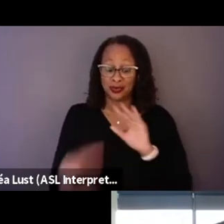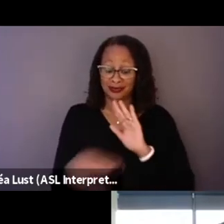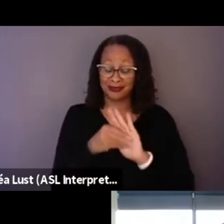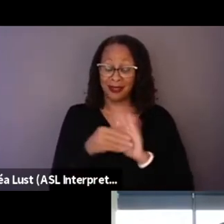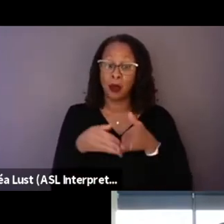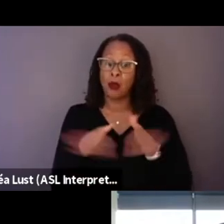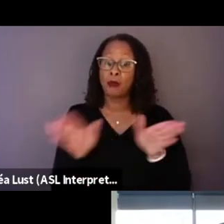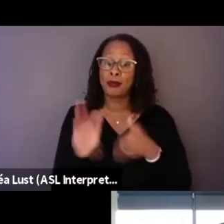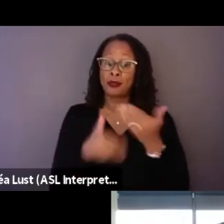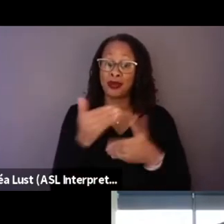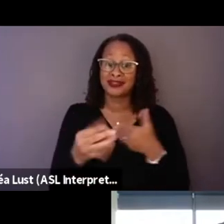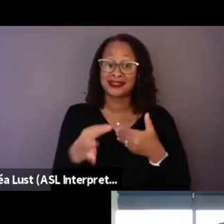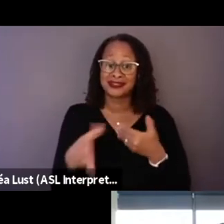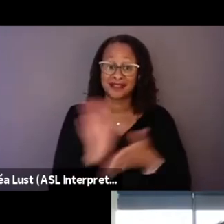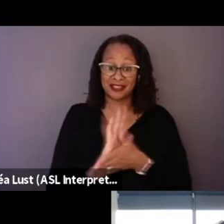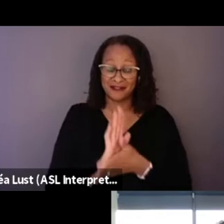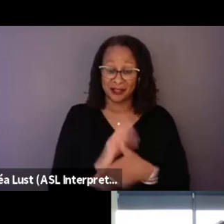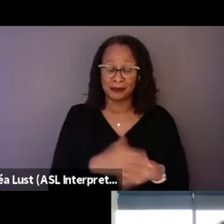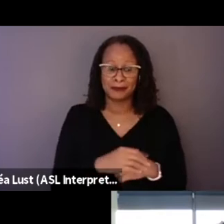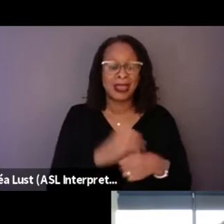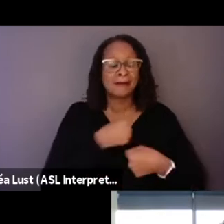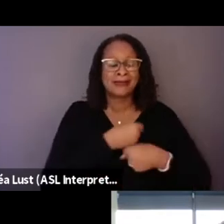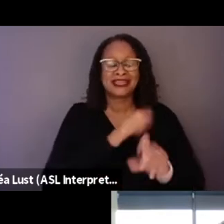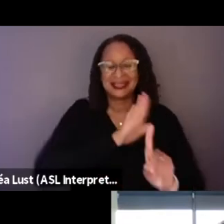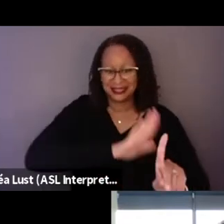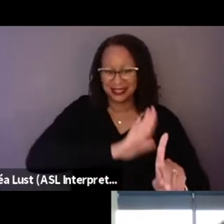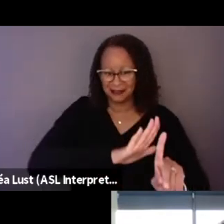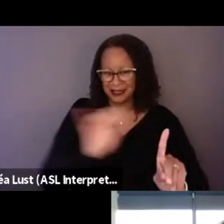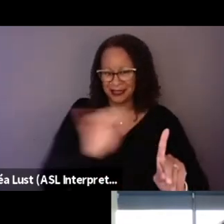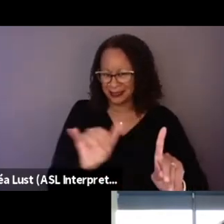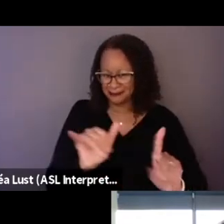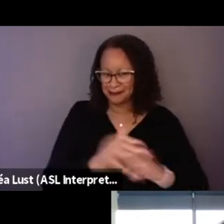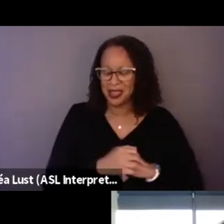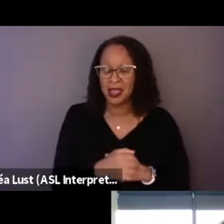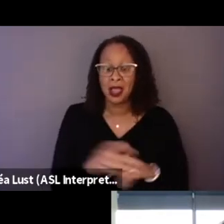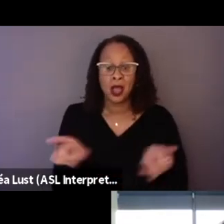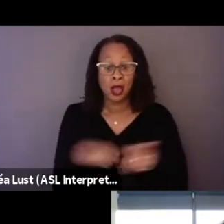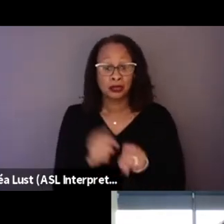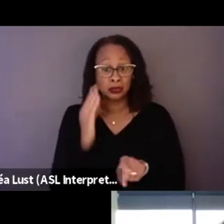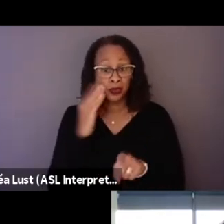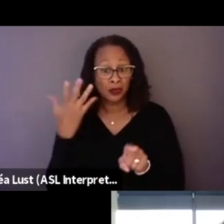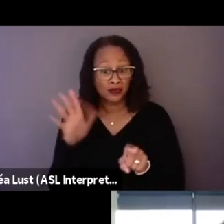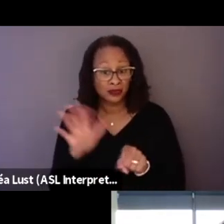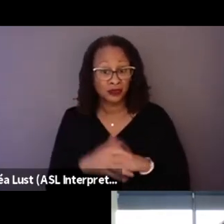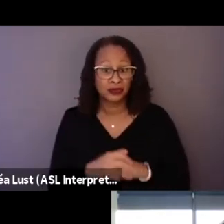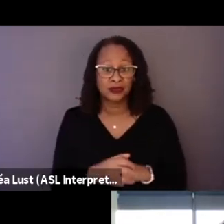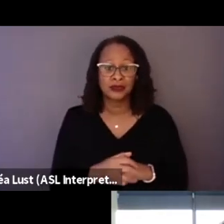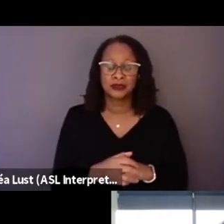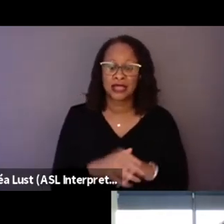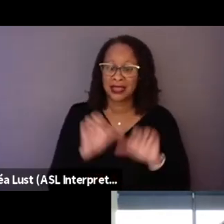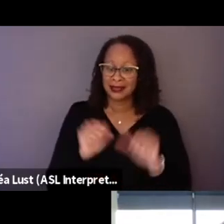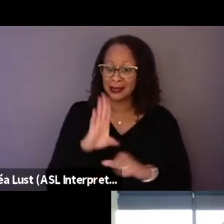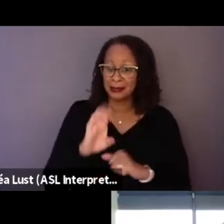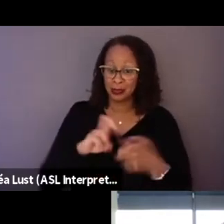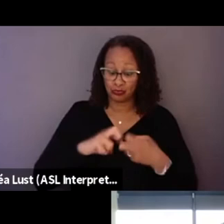of the film making itself. We also knew, you know, it could be problematic because the context